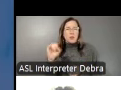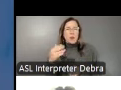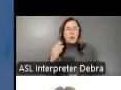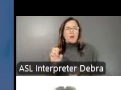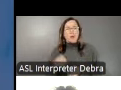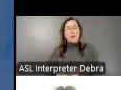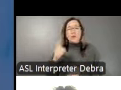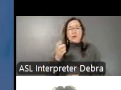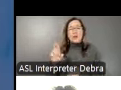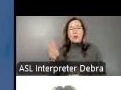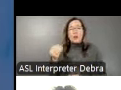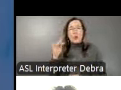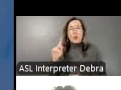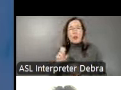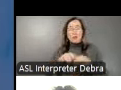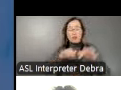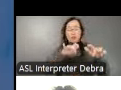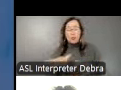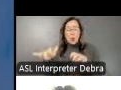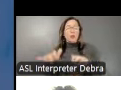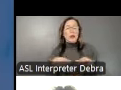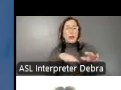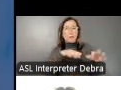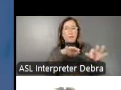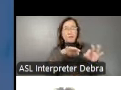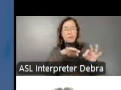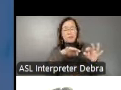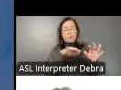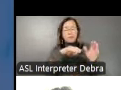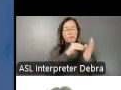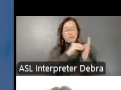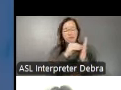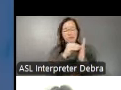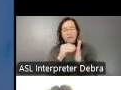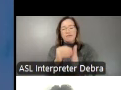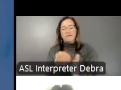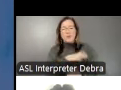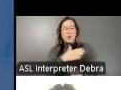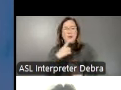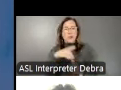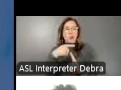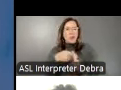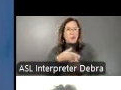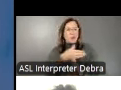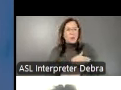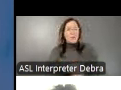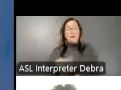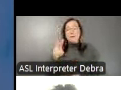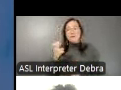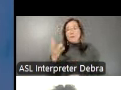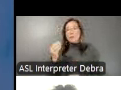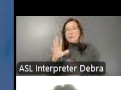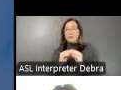for last month's ceremony. The 214th meeting of the National Council on the Arts is now in